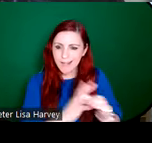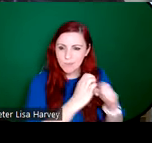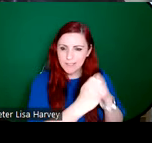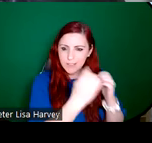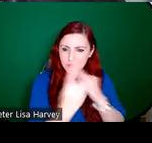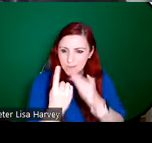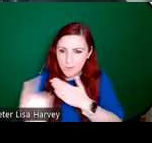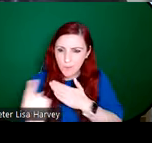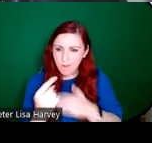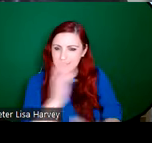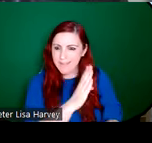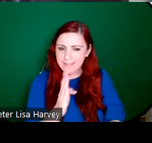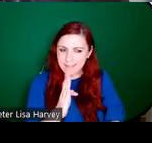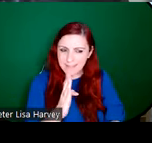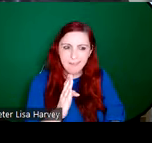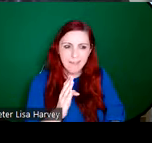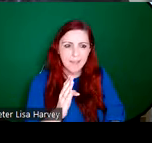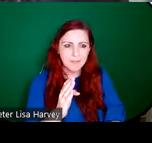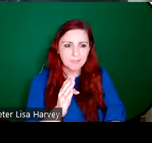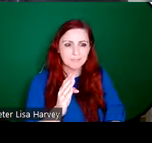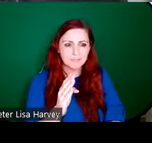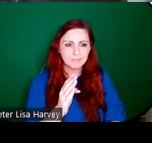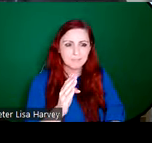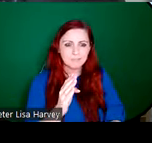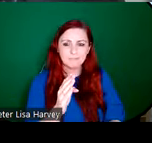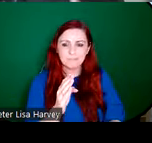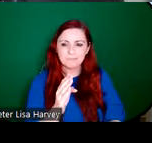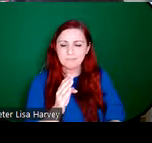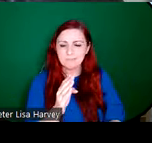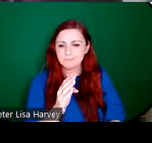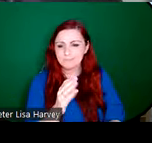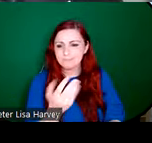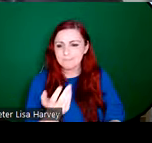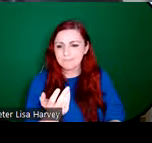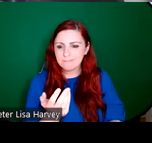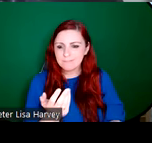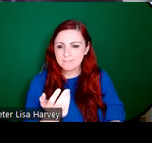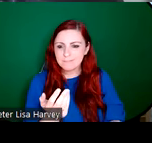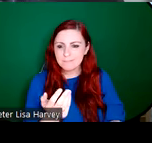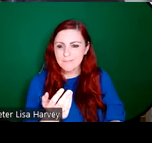them, which are often rooted in like, kind of pagan folklore even as well. So